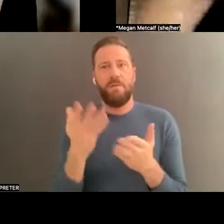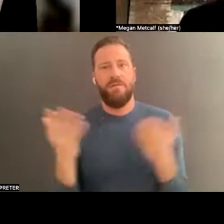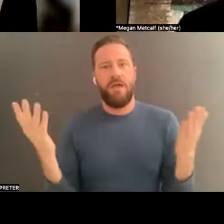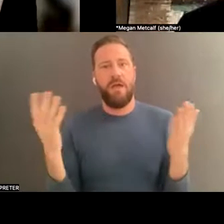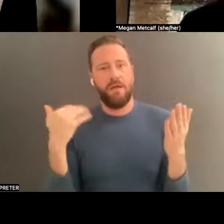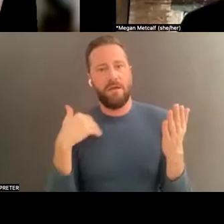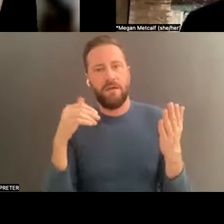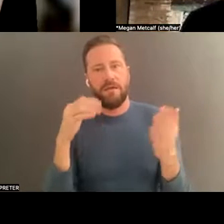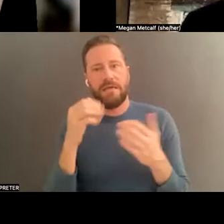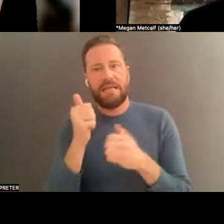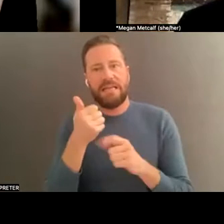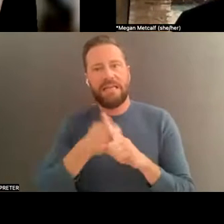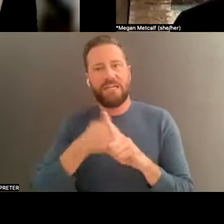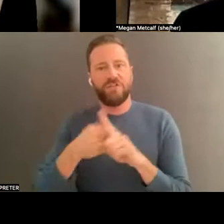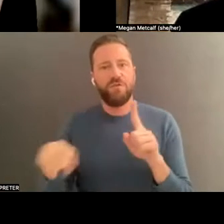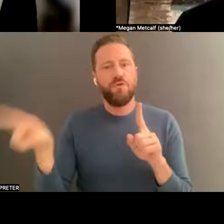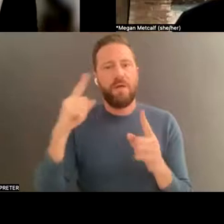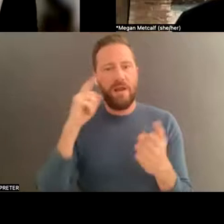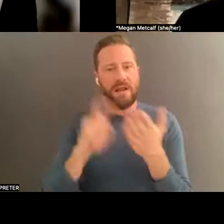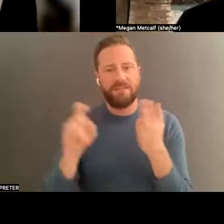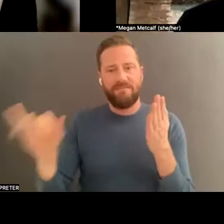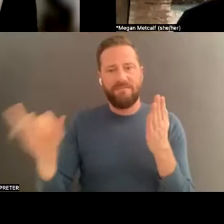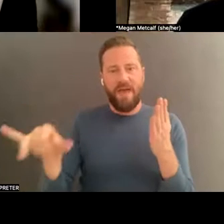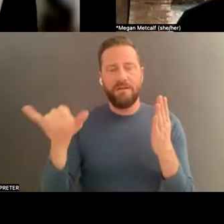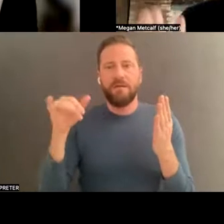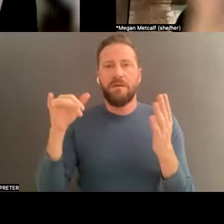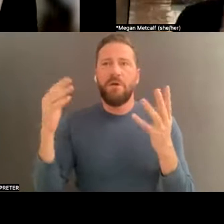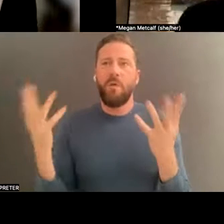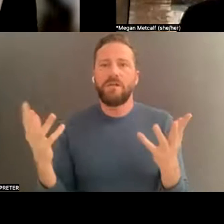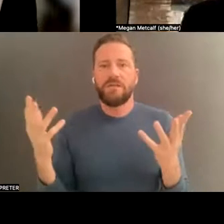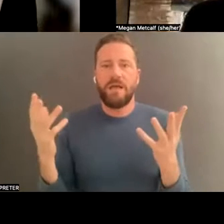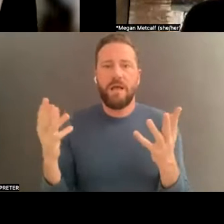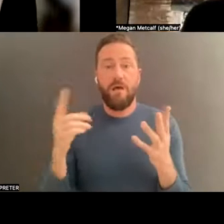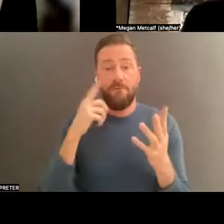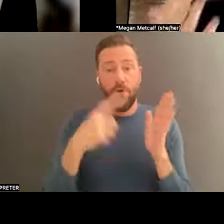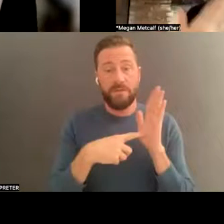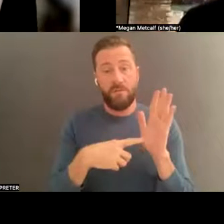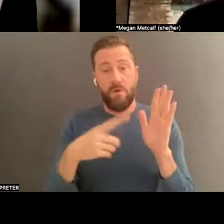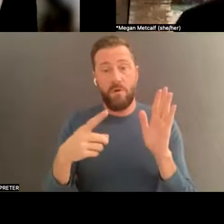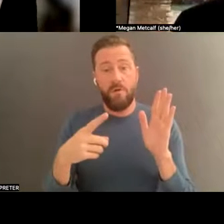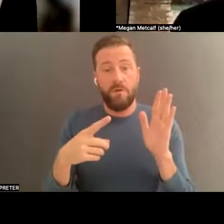of you has recognized that, where it's like on the one hand, the creator needs to be protected